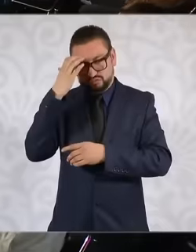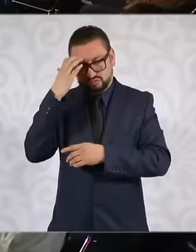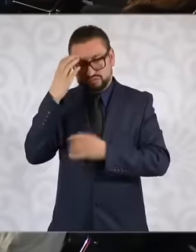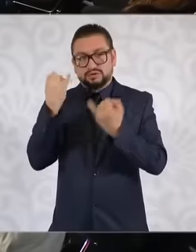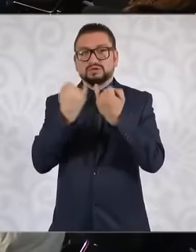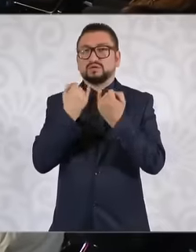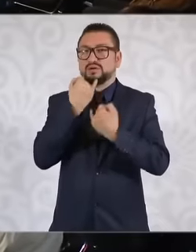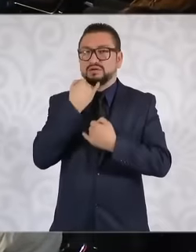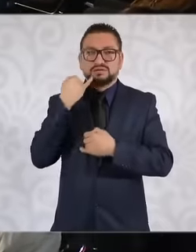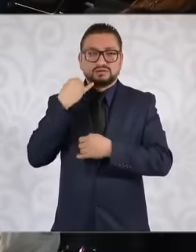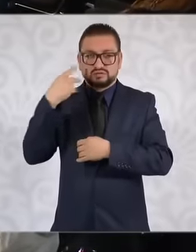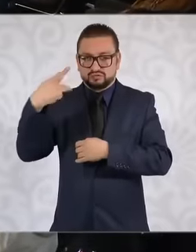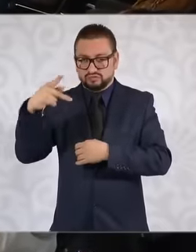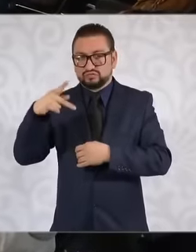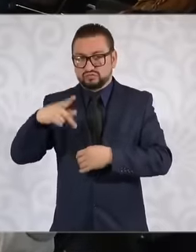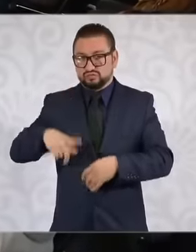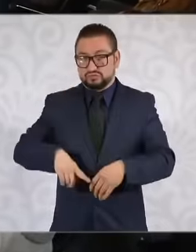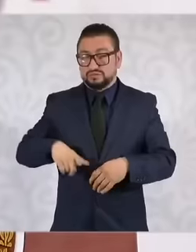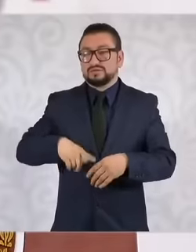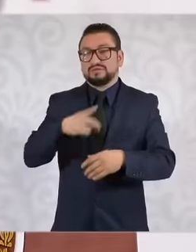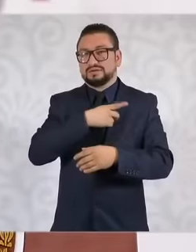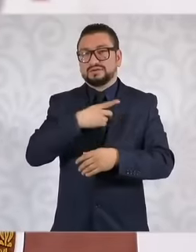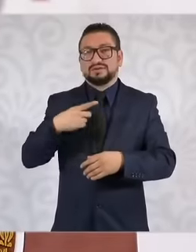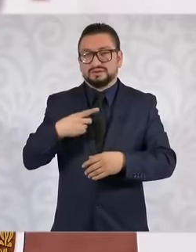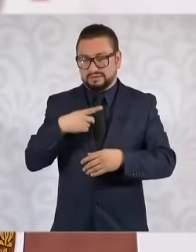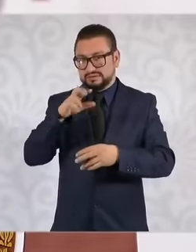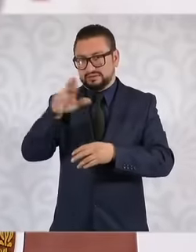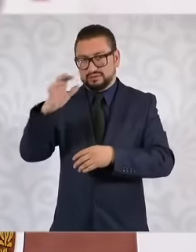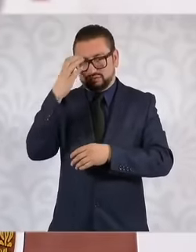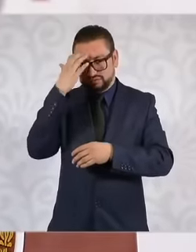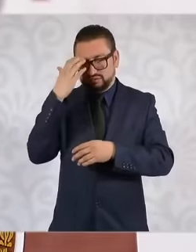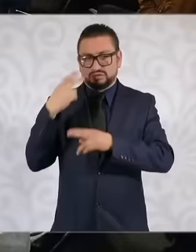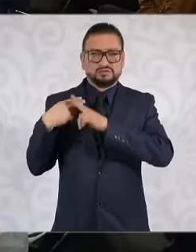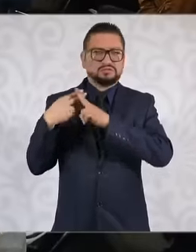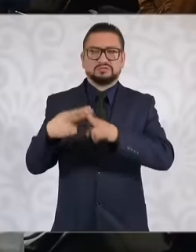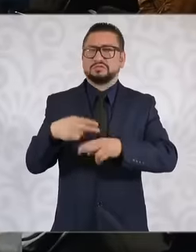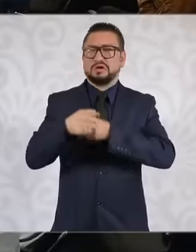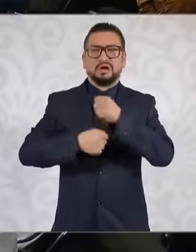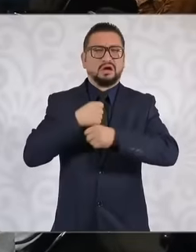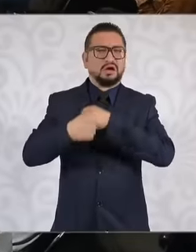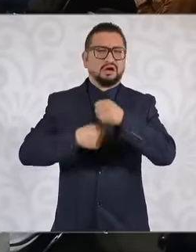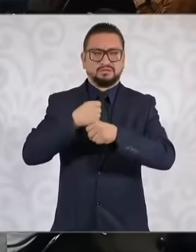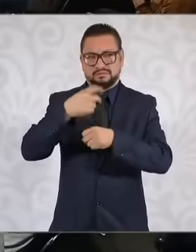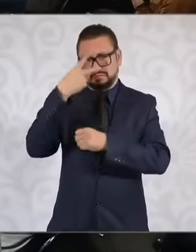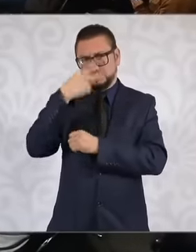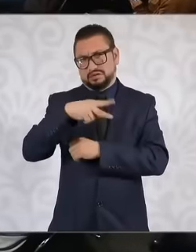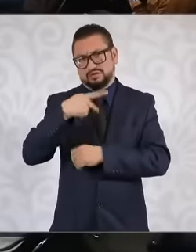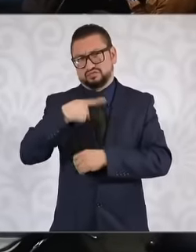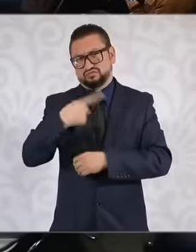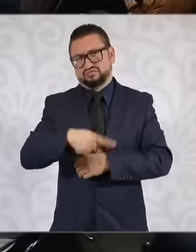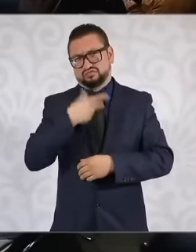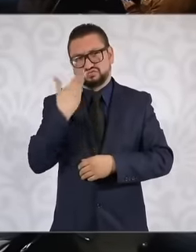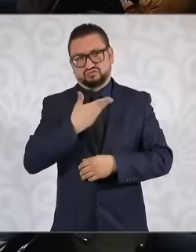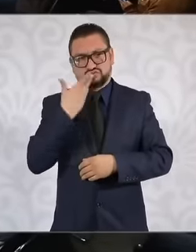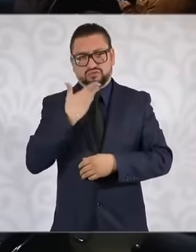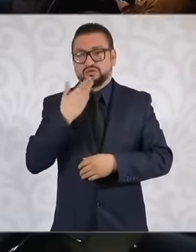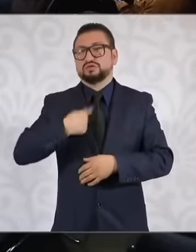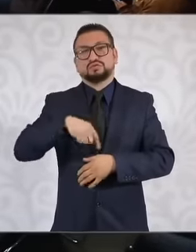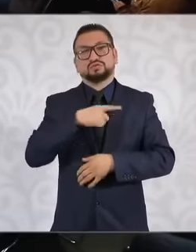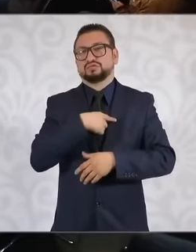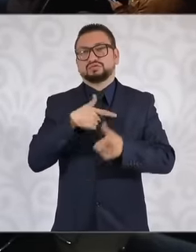It has been Mexico's position for many years and that is the position that we have